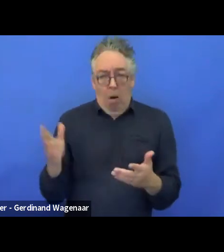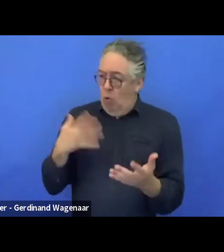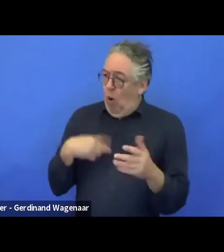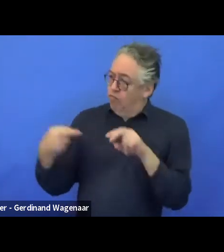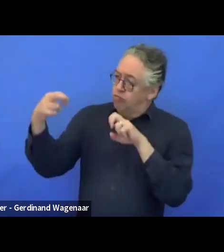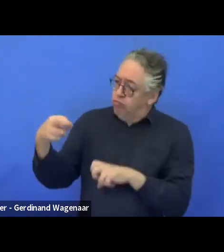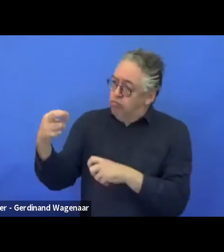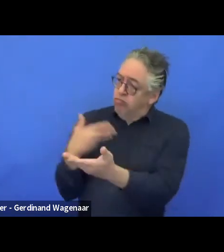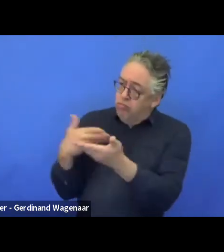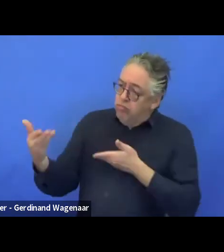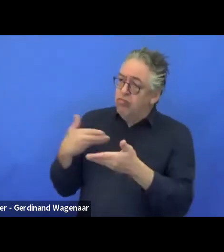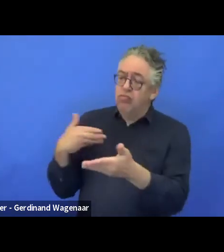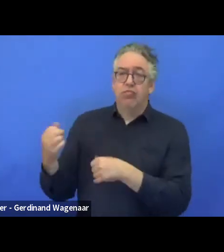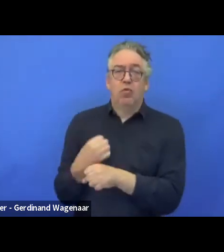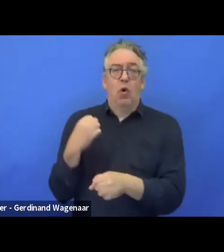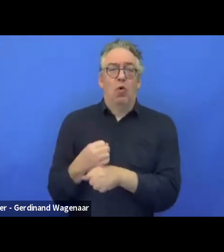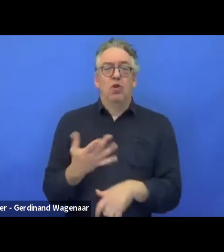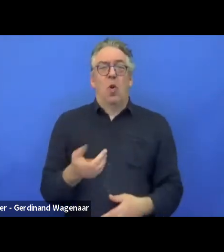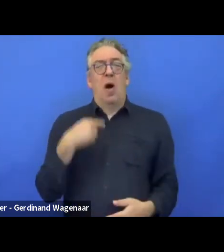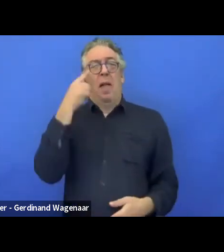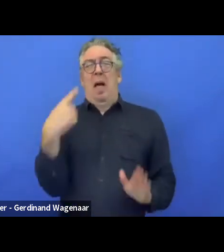Let's not be too cynical, sometimes it is true,